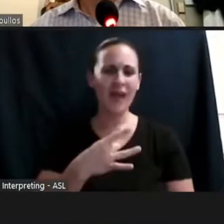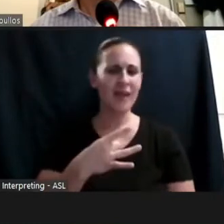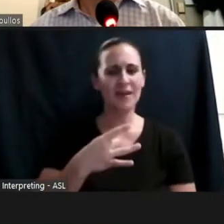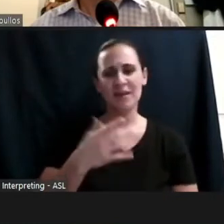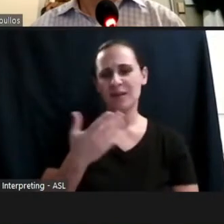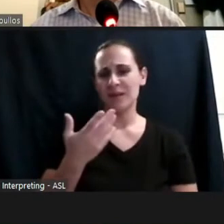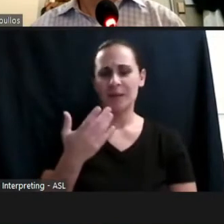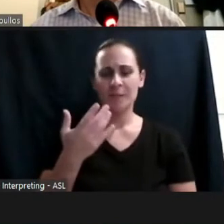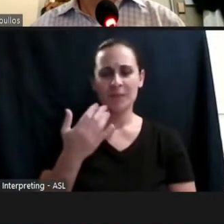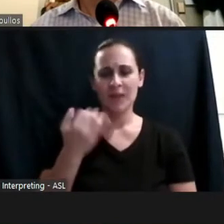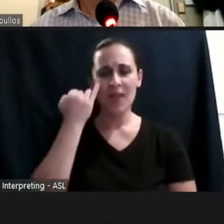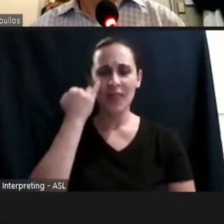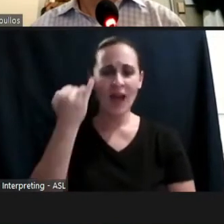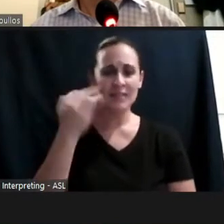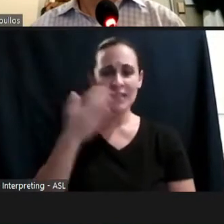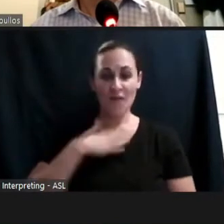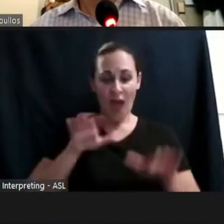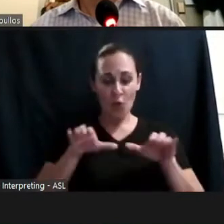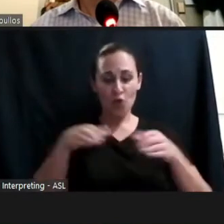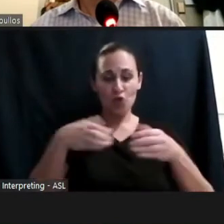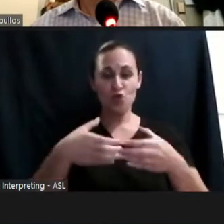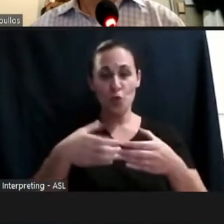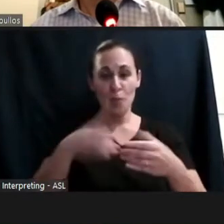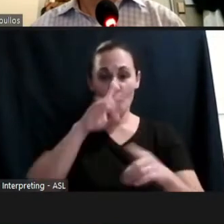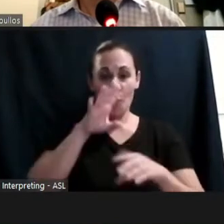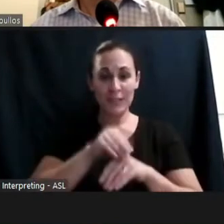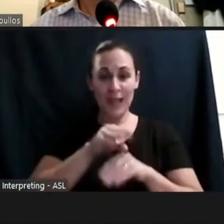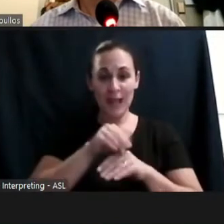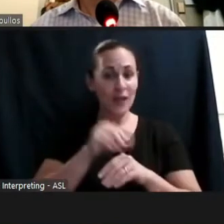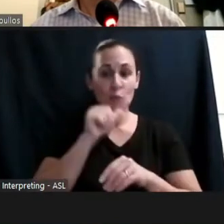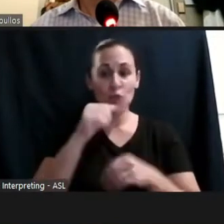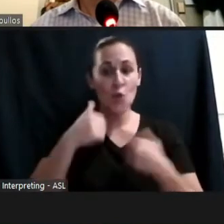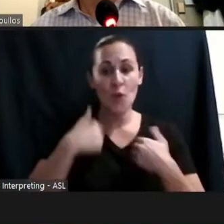our little group trying to pretend like we don't have something that we are struggling with,